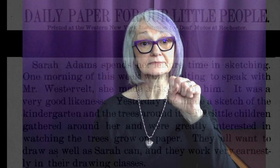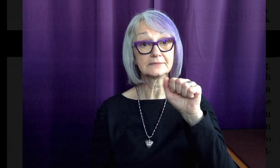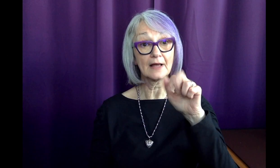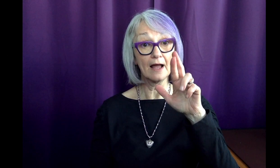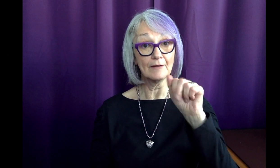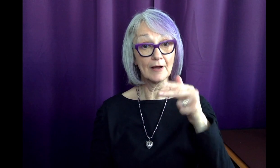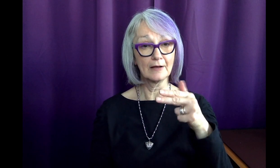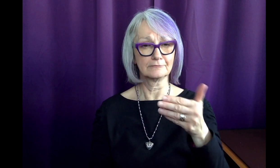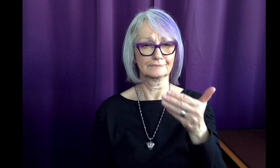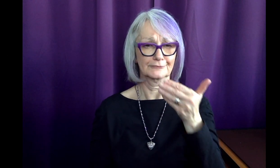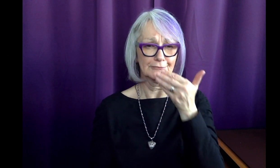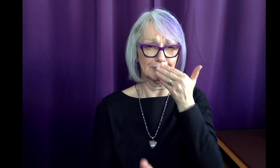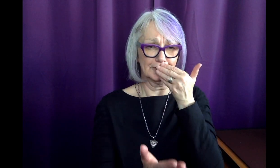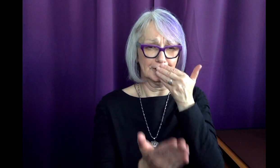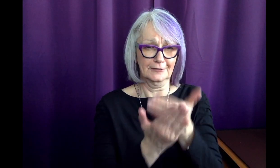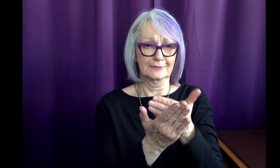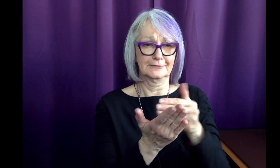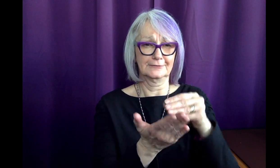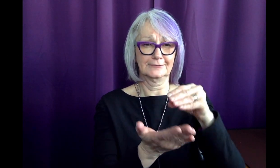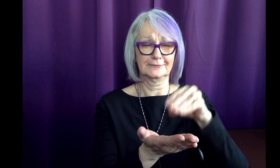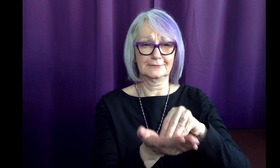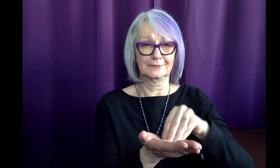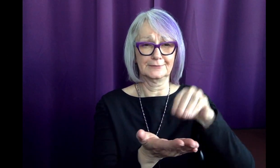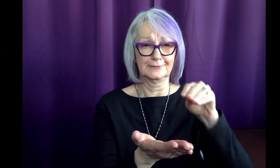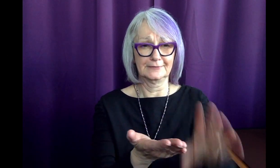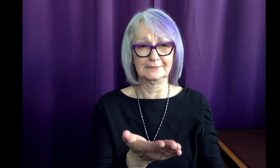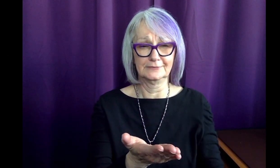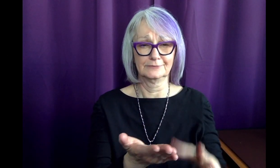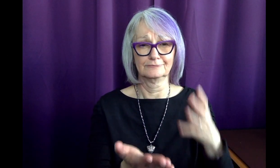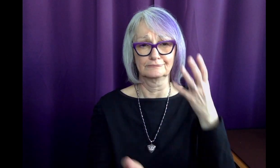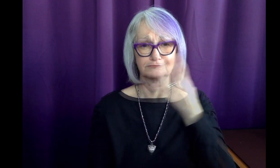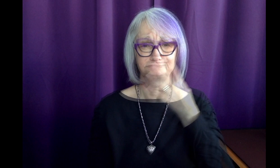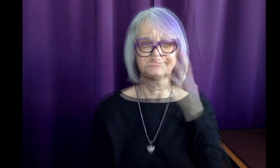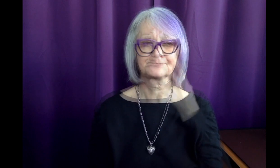Sarah was a very good student